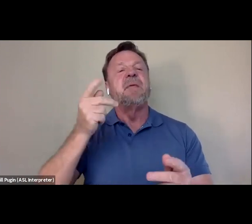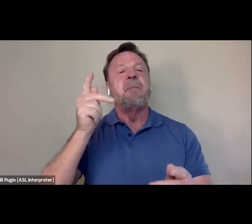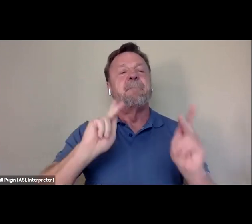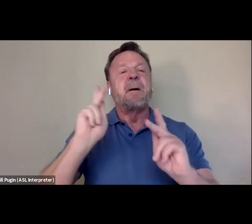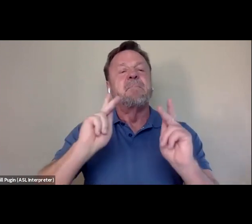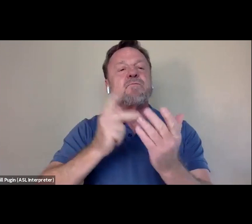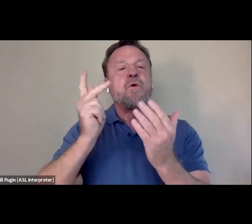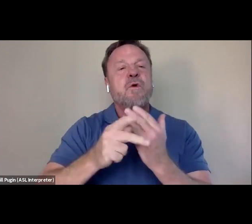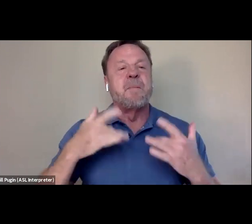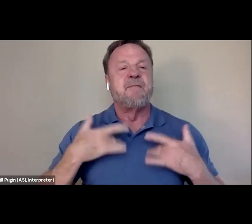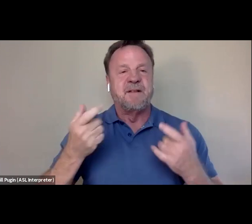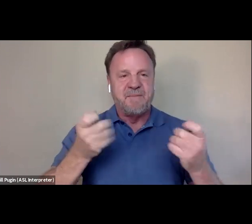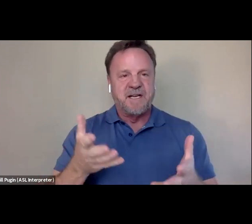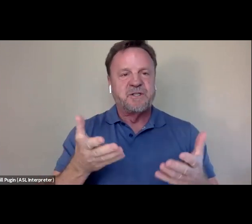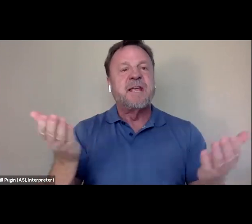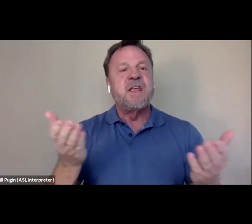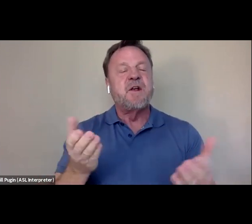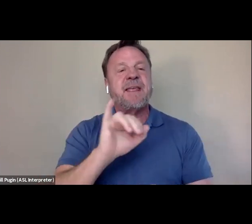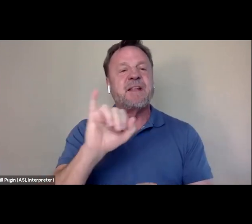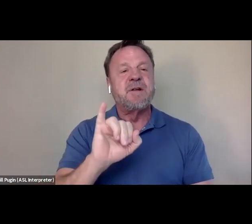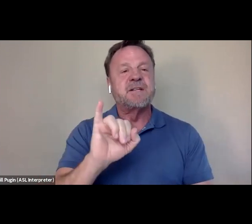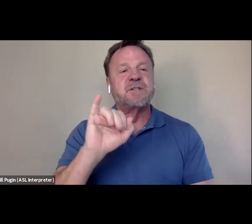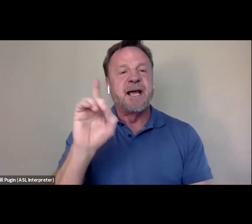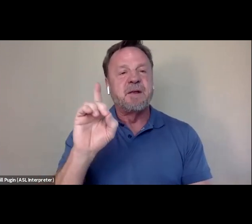here at the International Documentary Association.